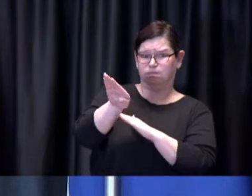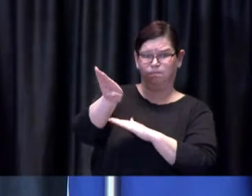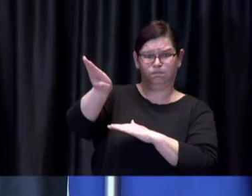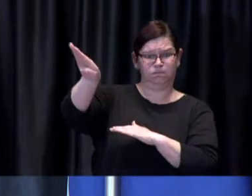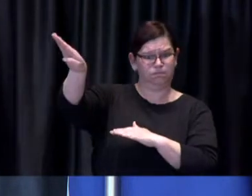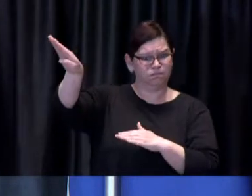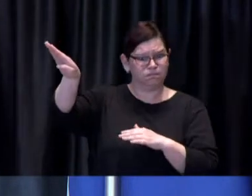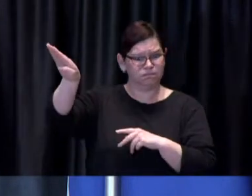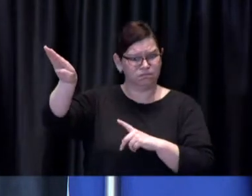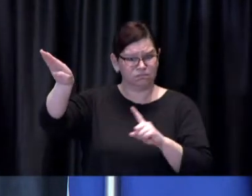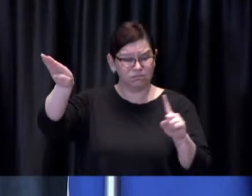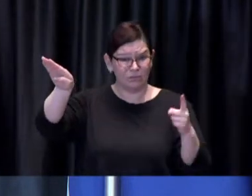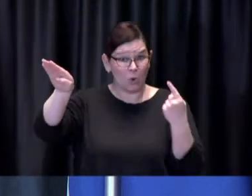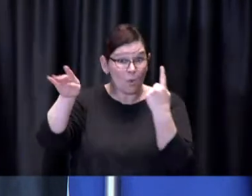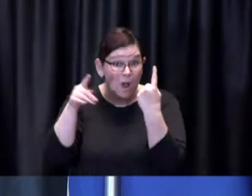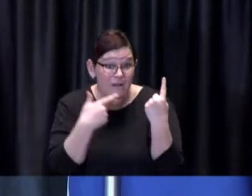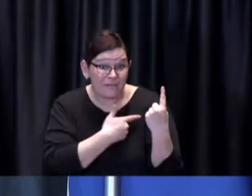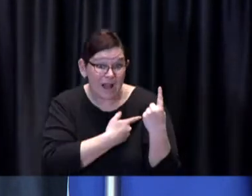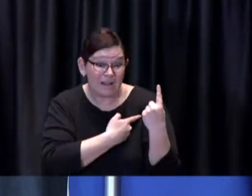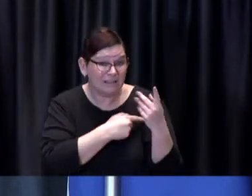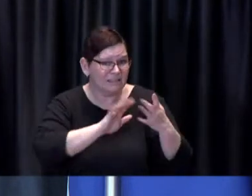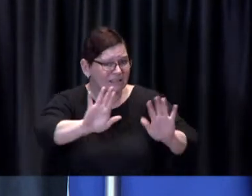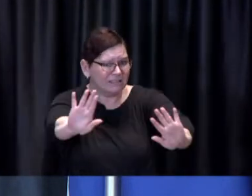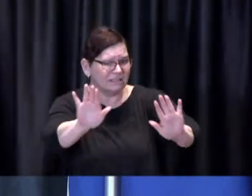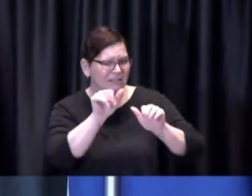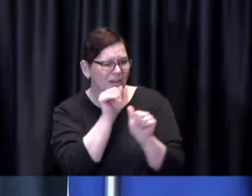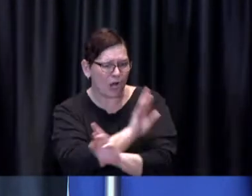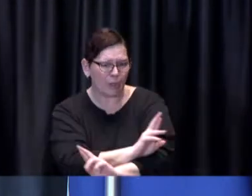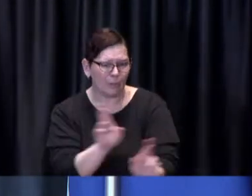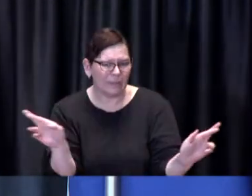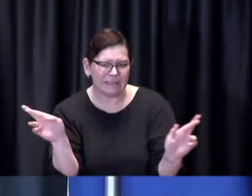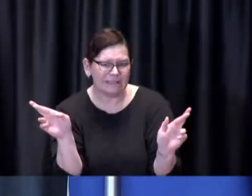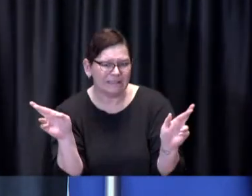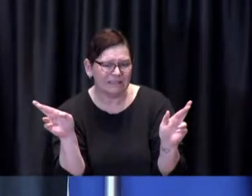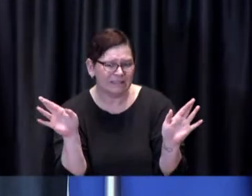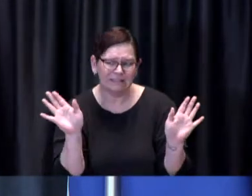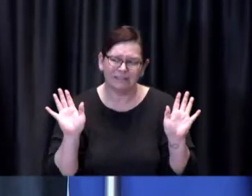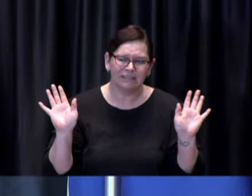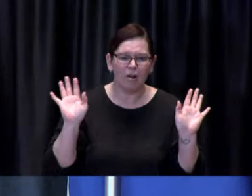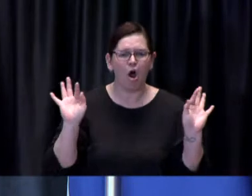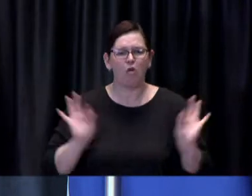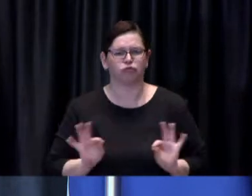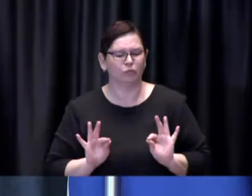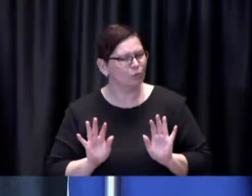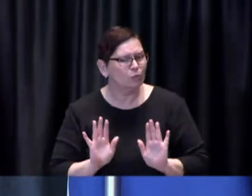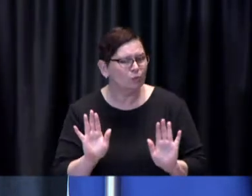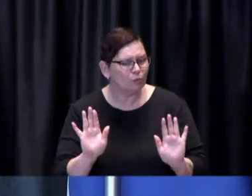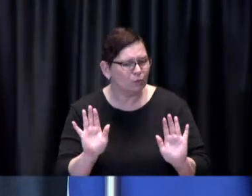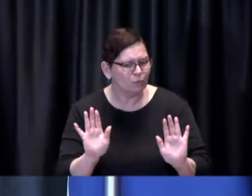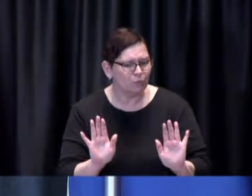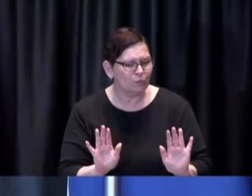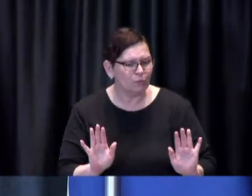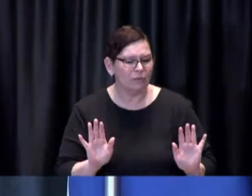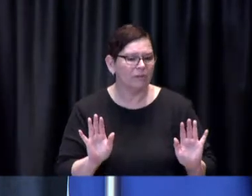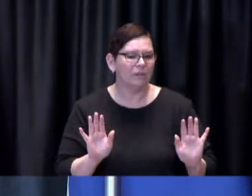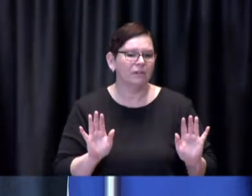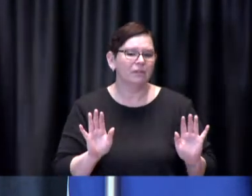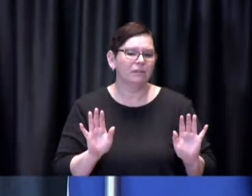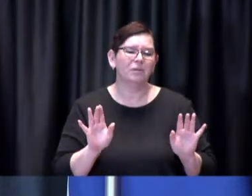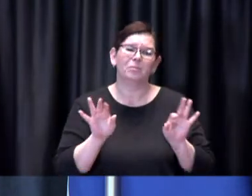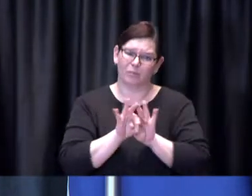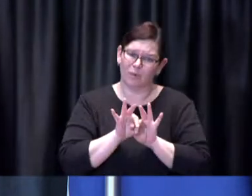Have confidence in the protection the vaccines provide, but don't risk anyone's health quite yet.